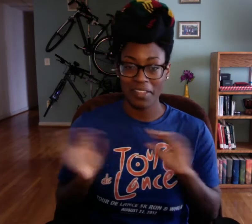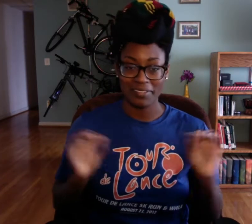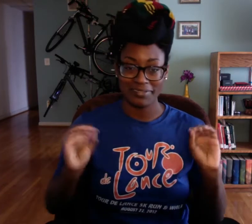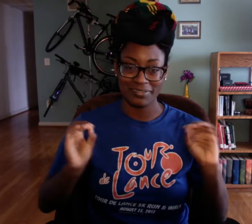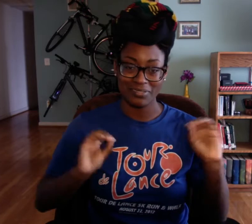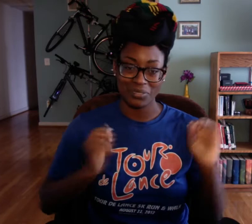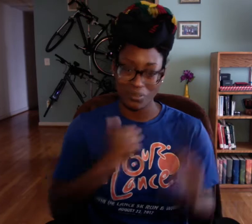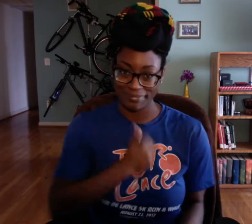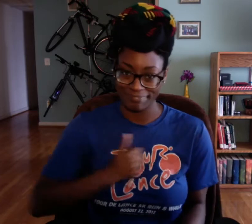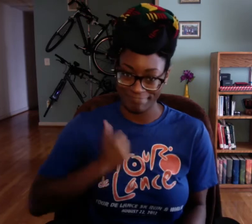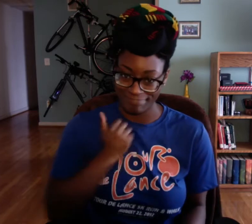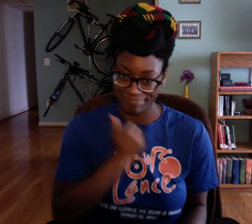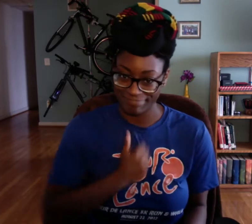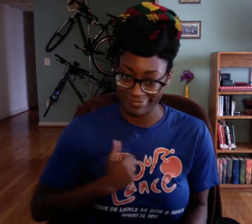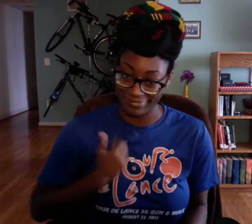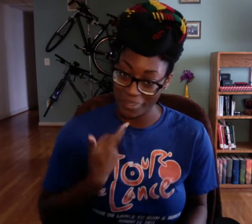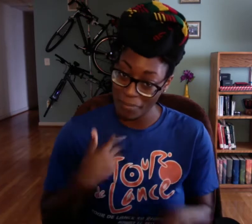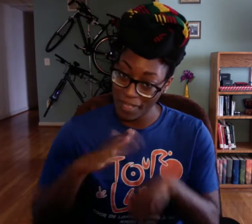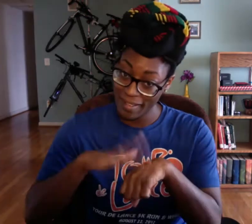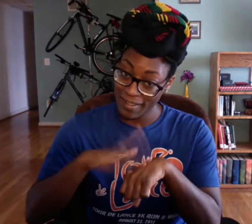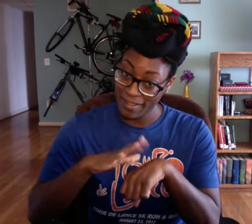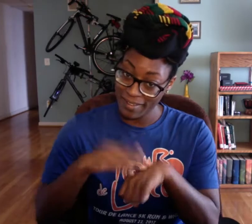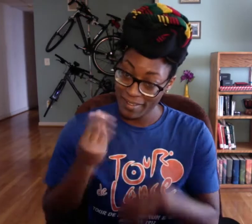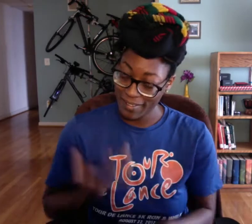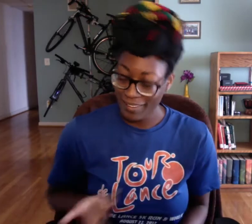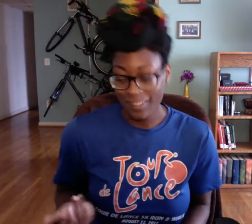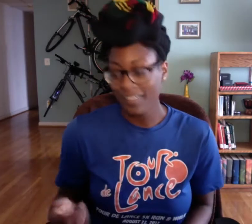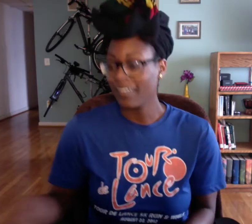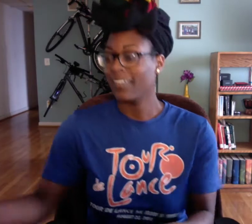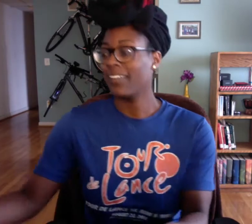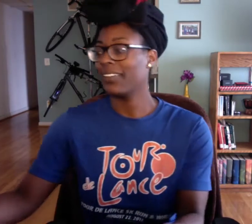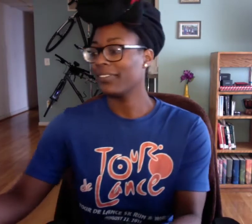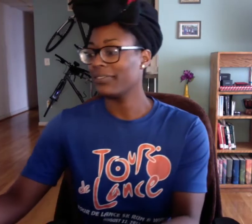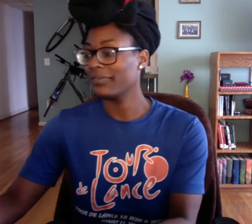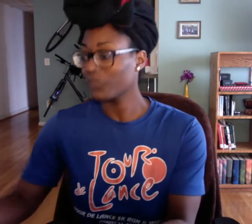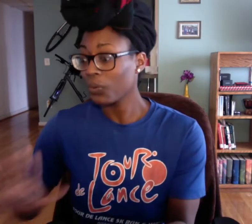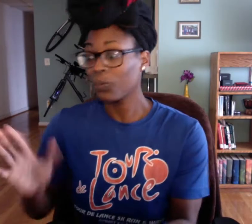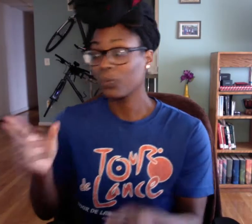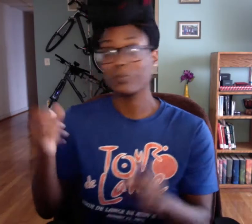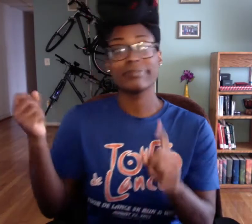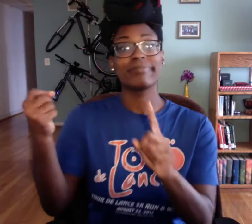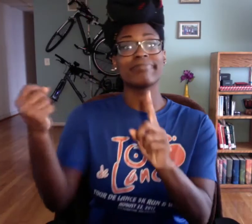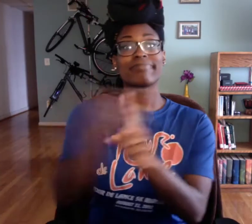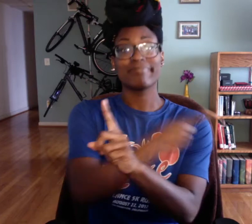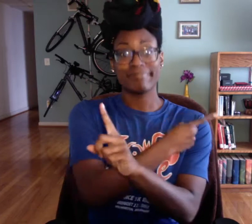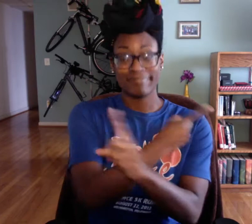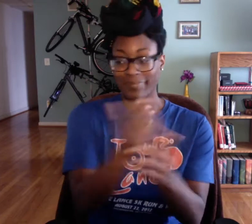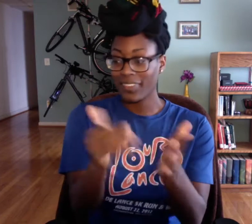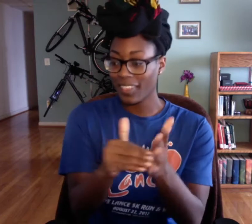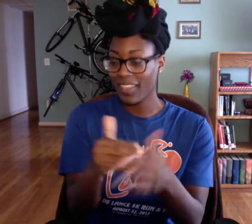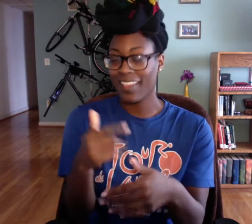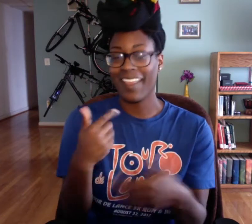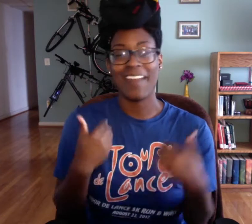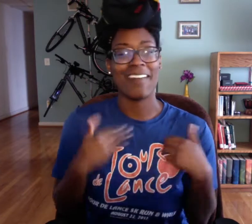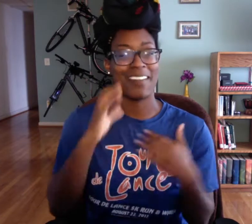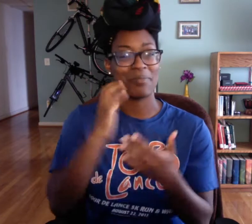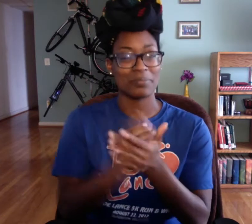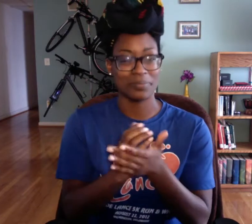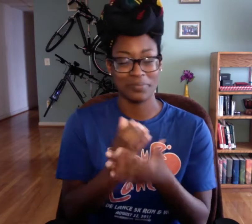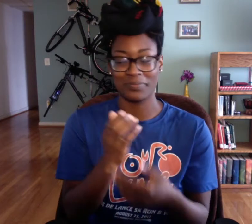have a list, I don't have a plan for this video. I'm sorry, but I did warn you. Oh, so yeah off topic again.